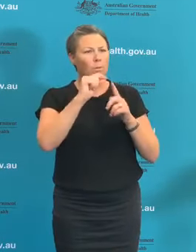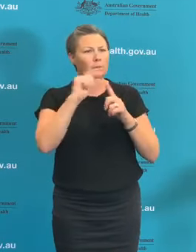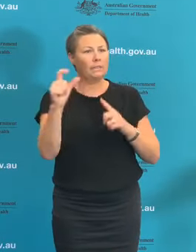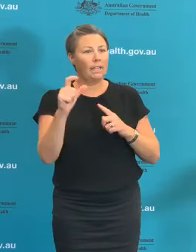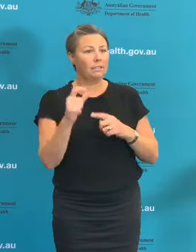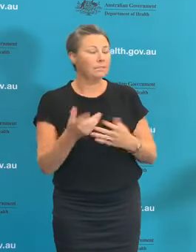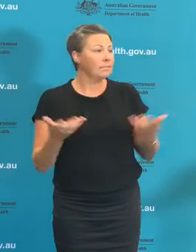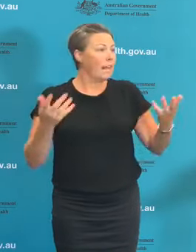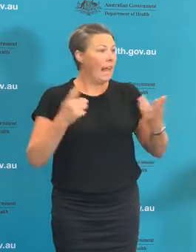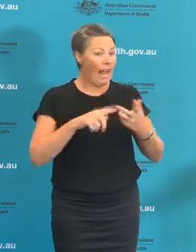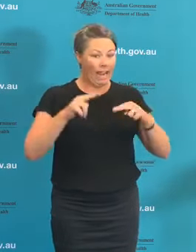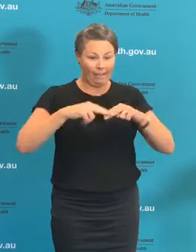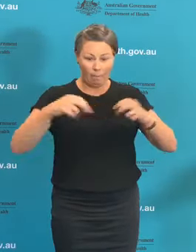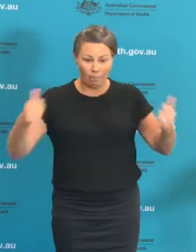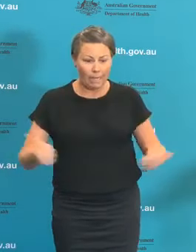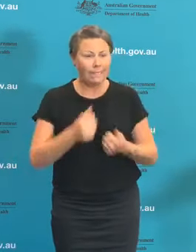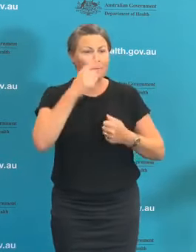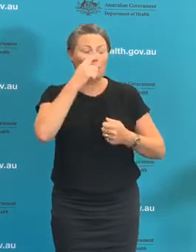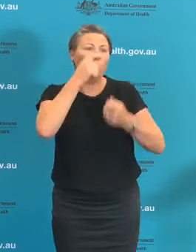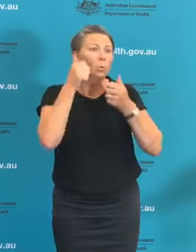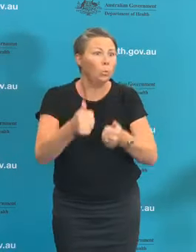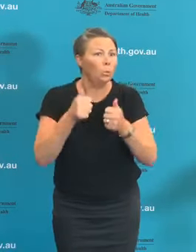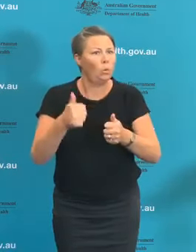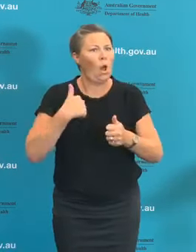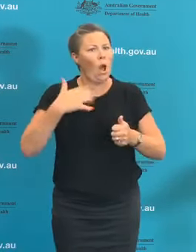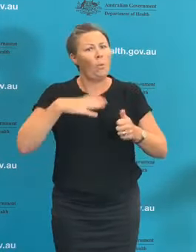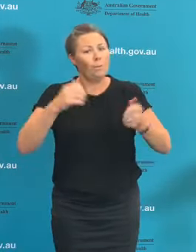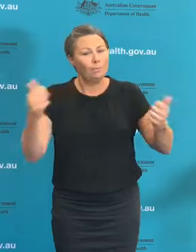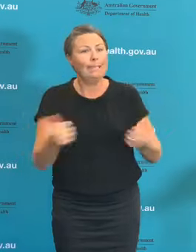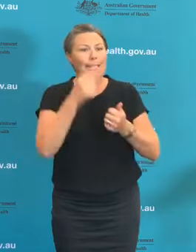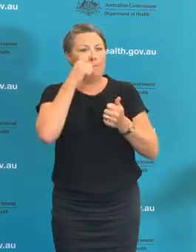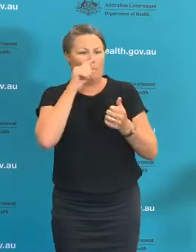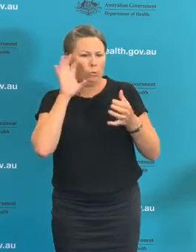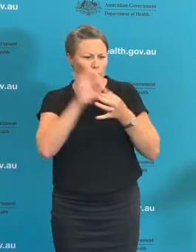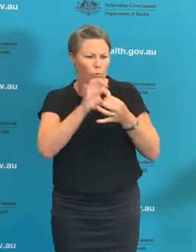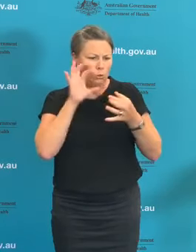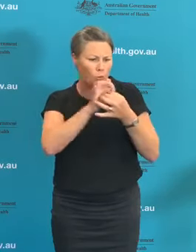the more the better. And I think that as we are able to explain to Australians,